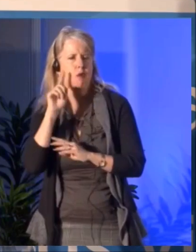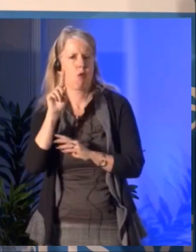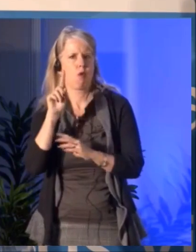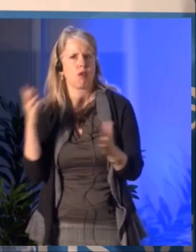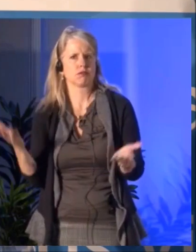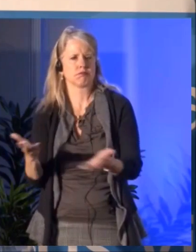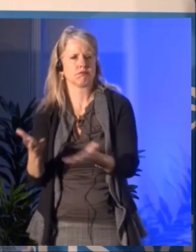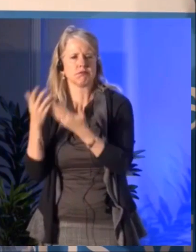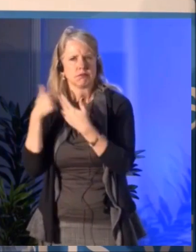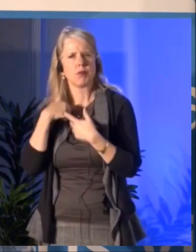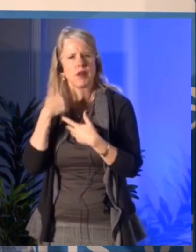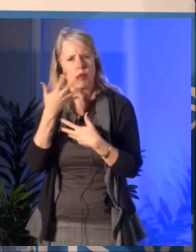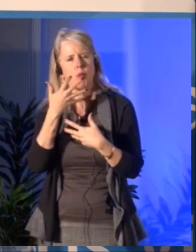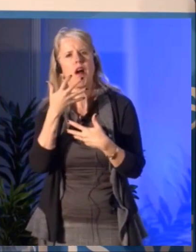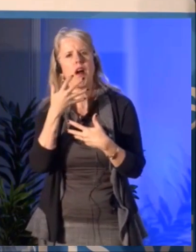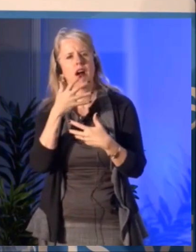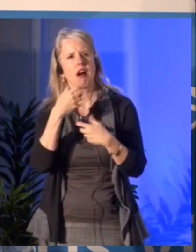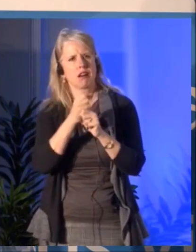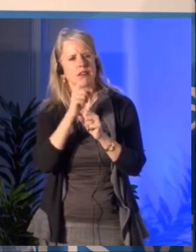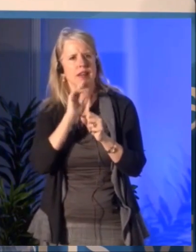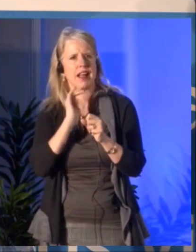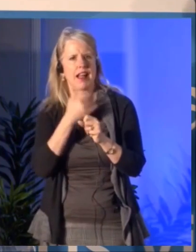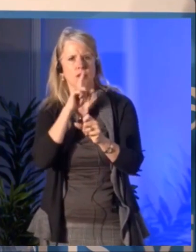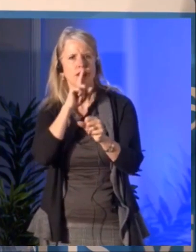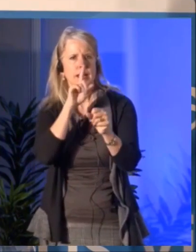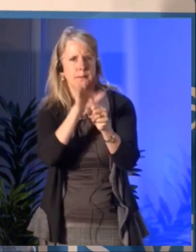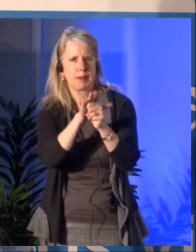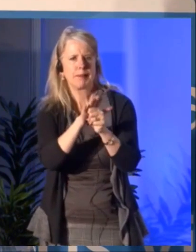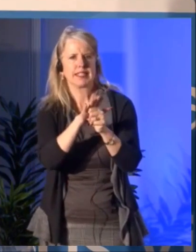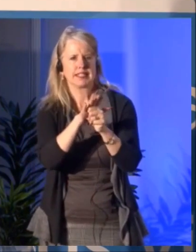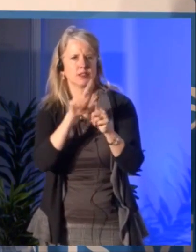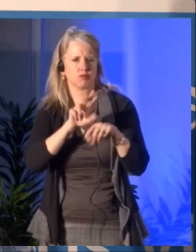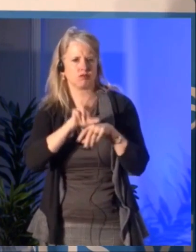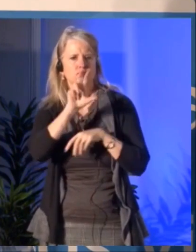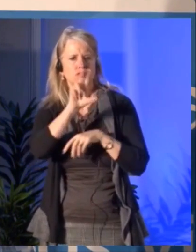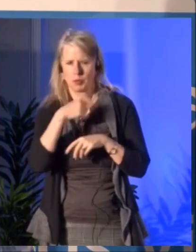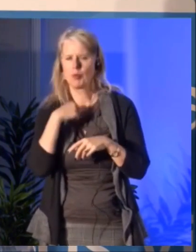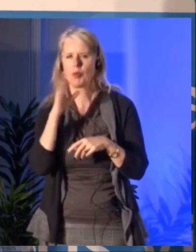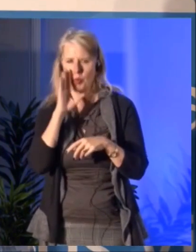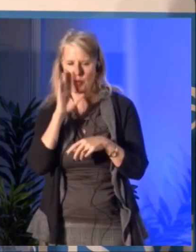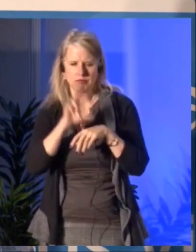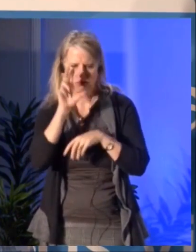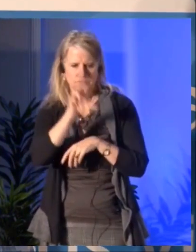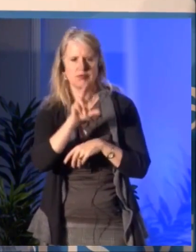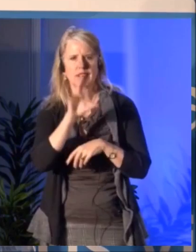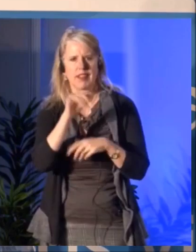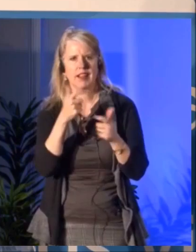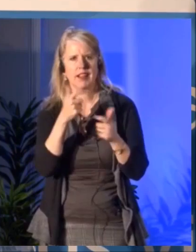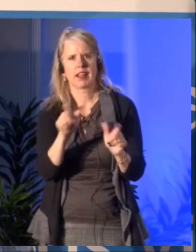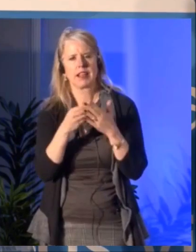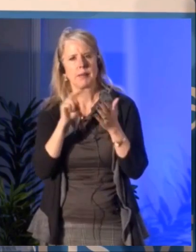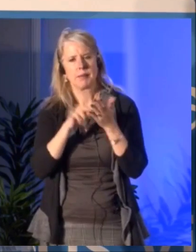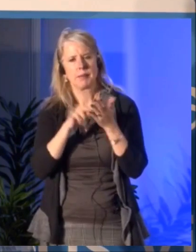so it will represent a big shift in the artistic landscape of this country.